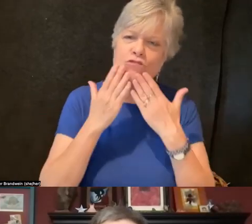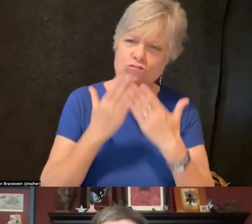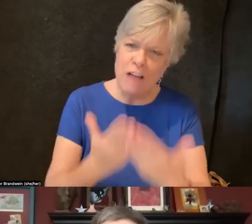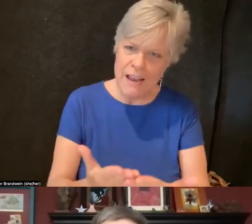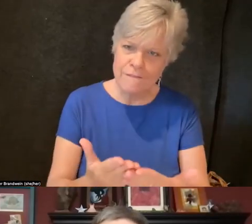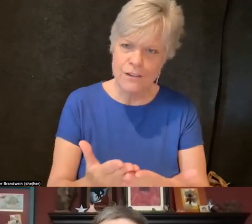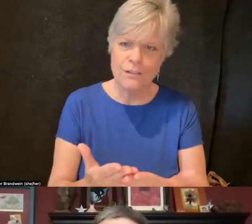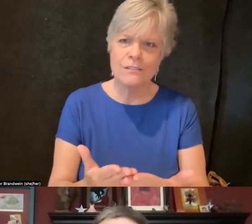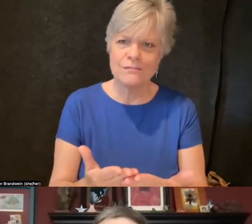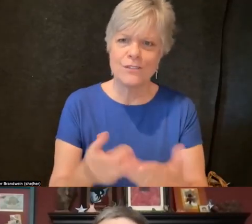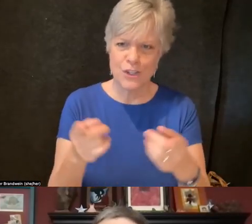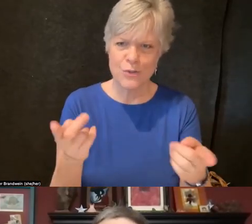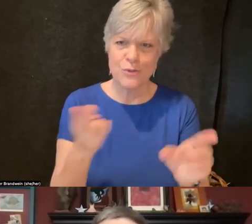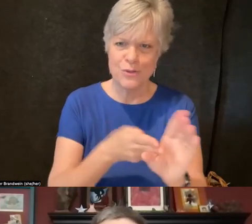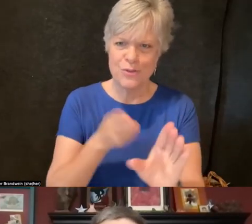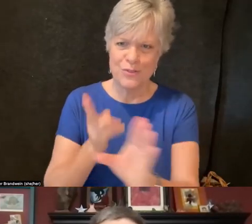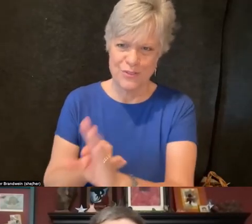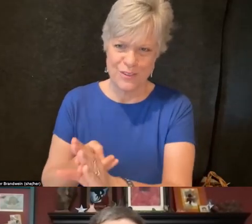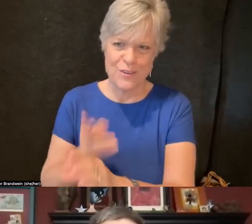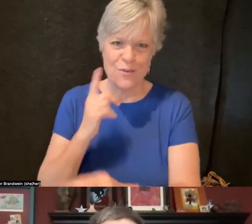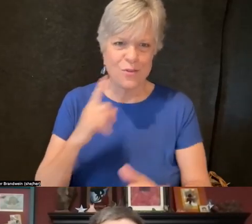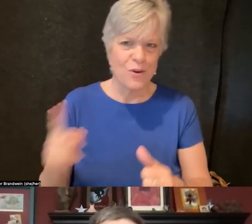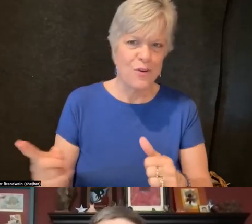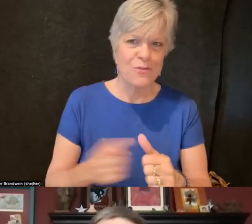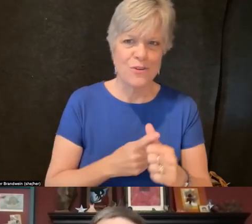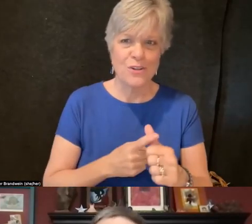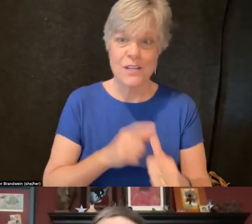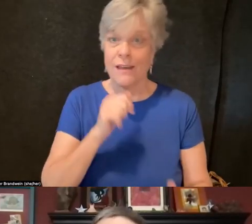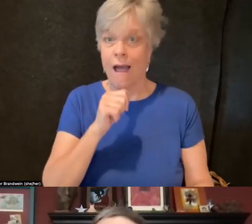and for our first non-keynote speaker session.